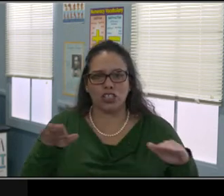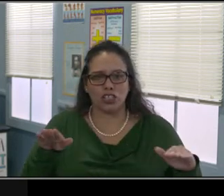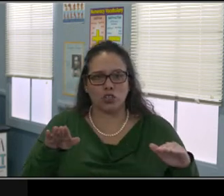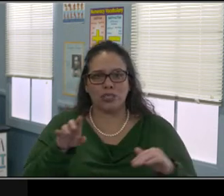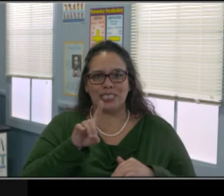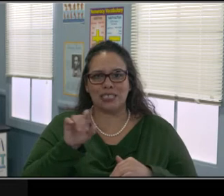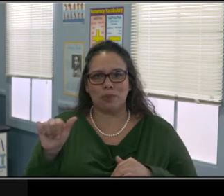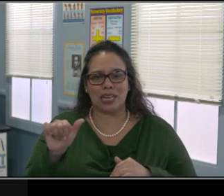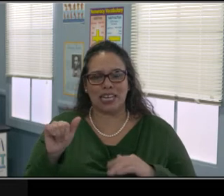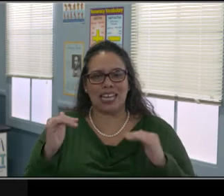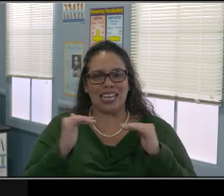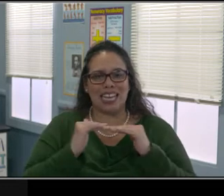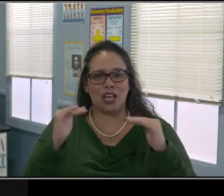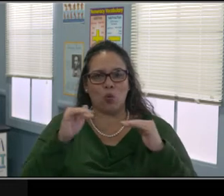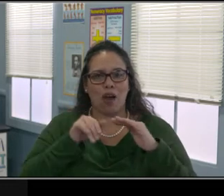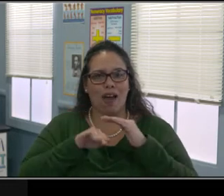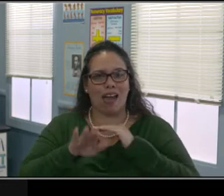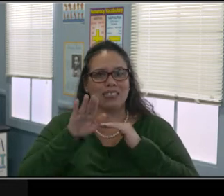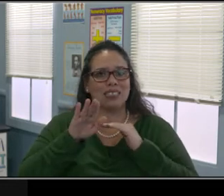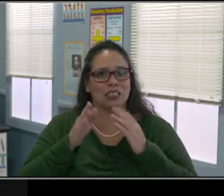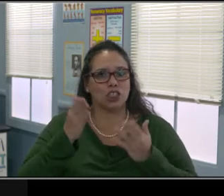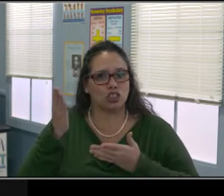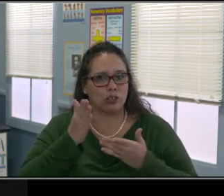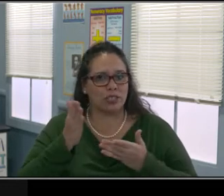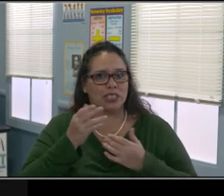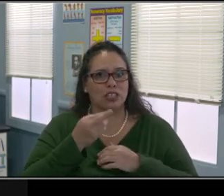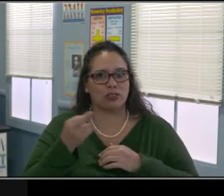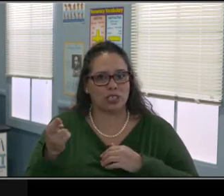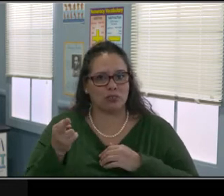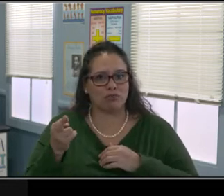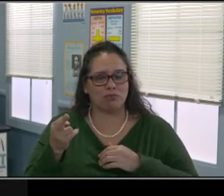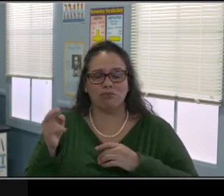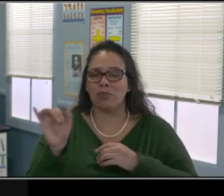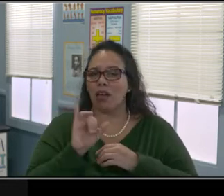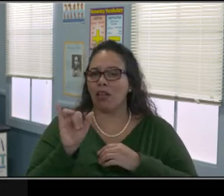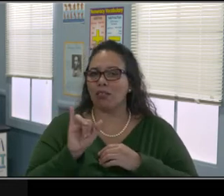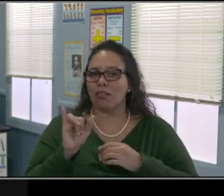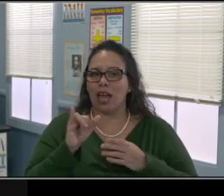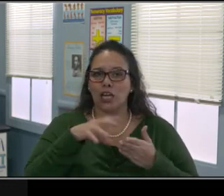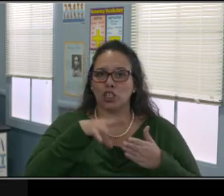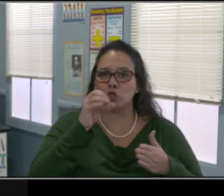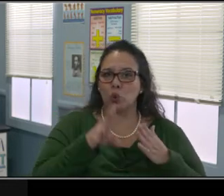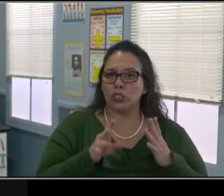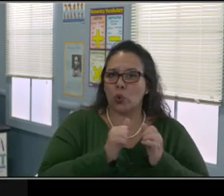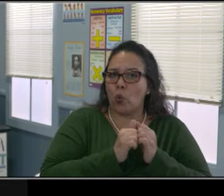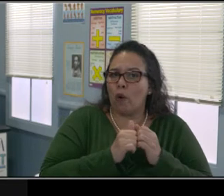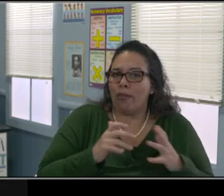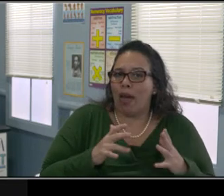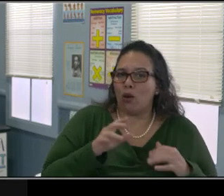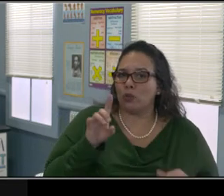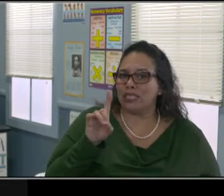or the 504 plan, that can definitely be added in for the time being.